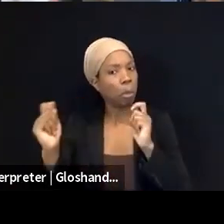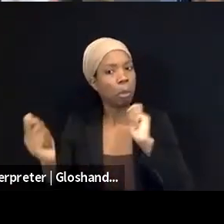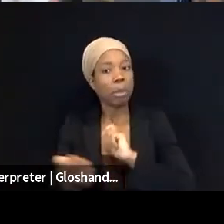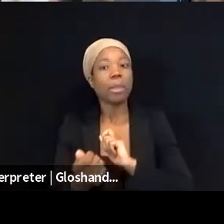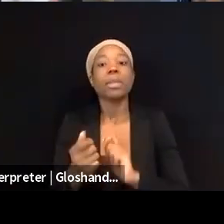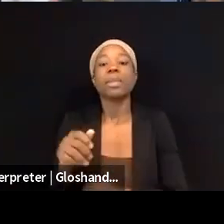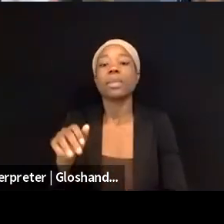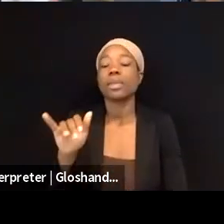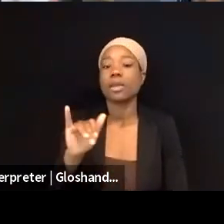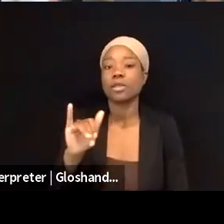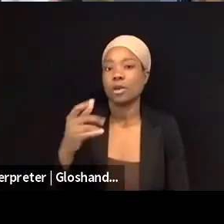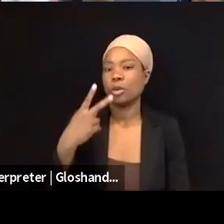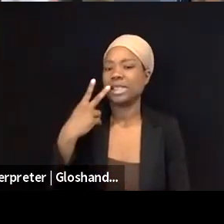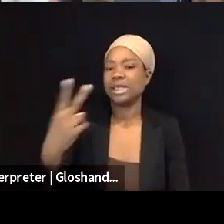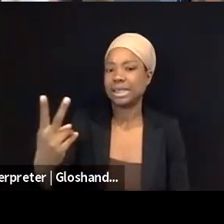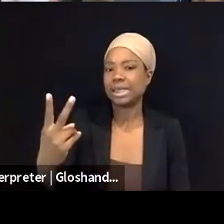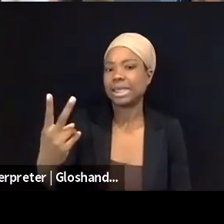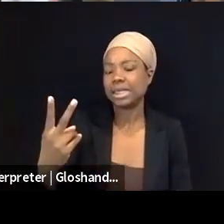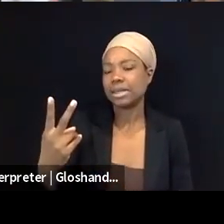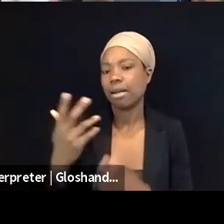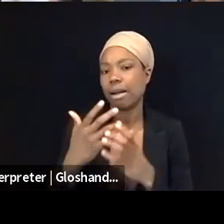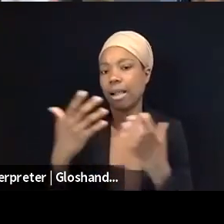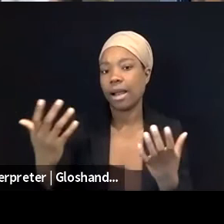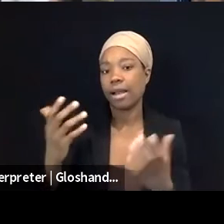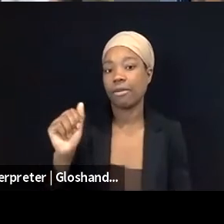So, lots of Arab and international influencers